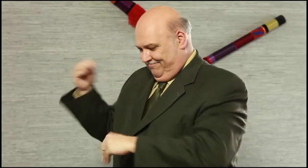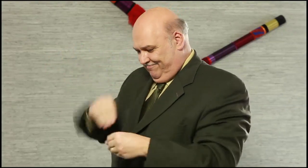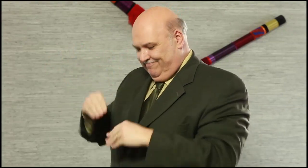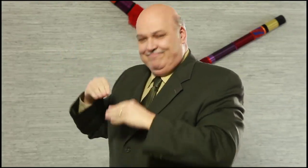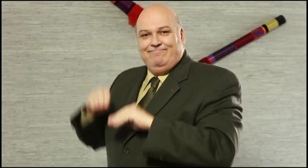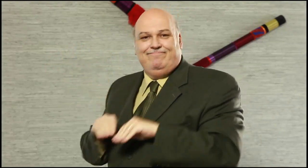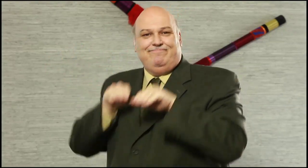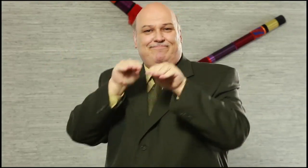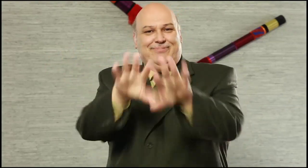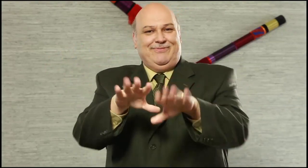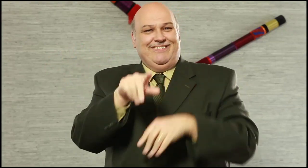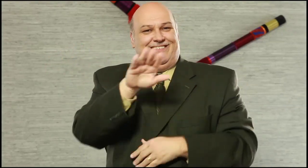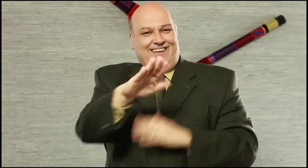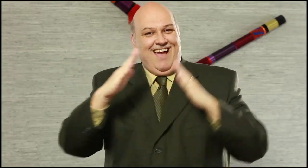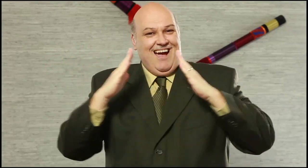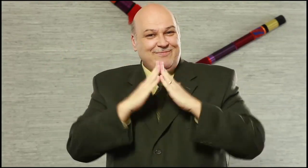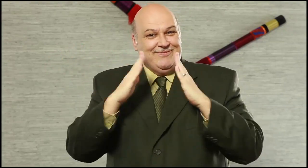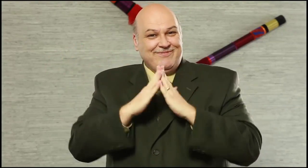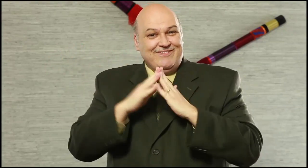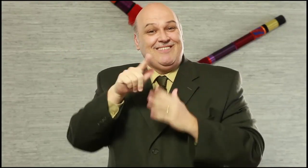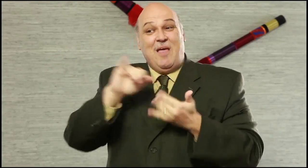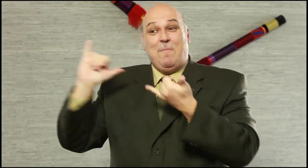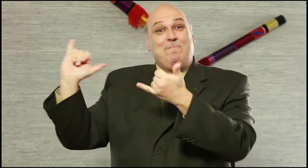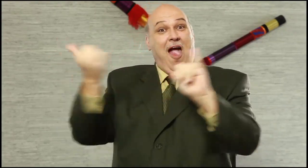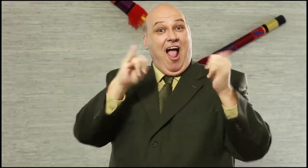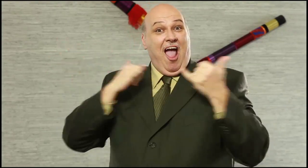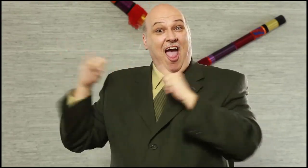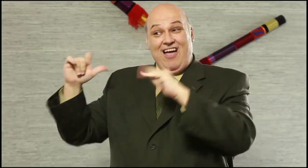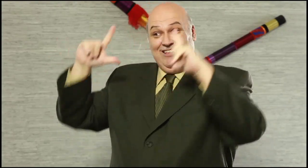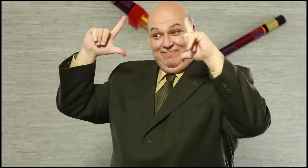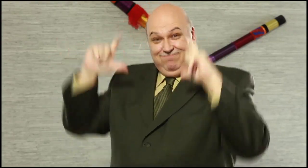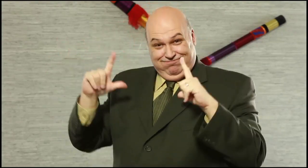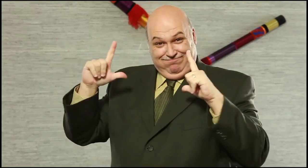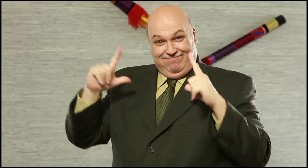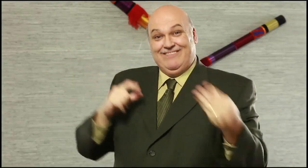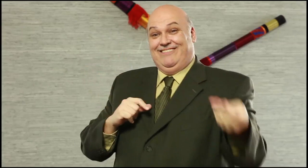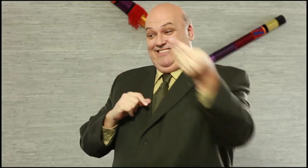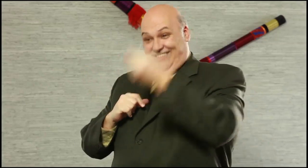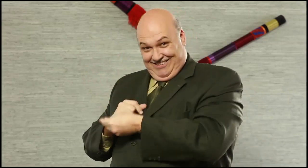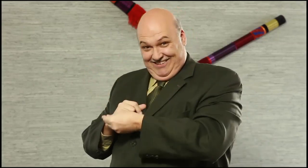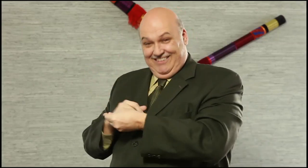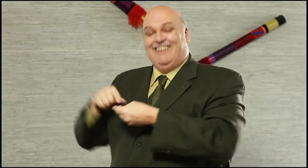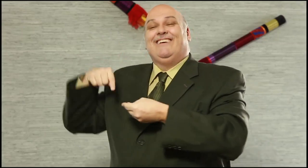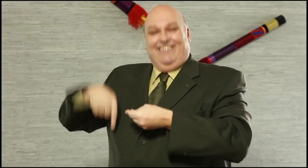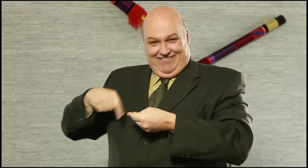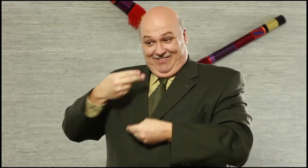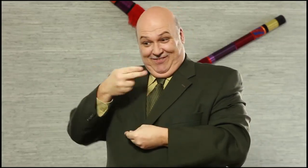get the DeafWaves party package, send email using